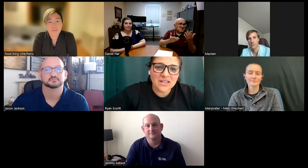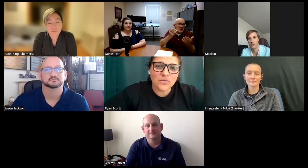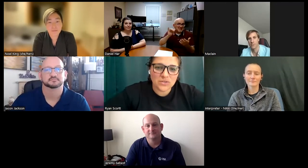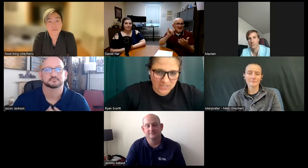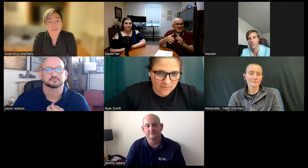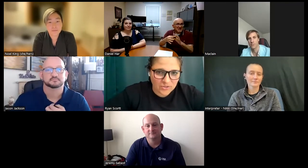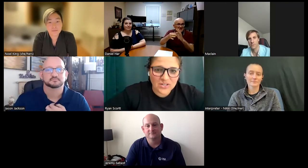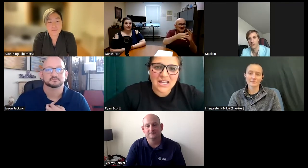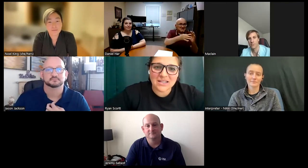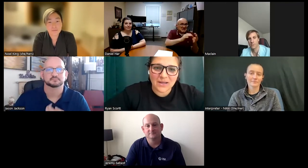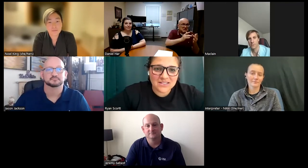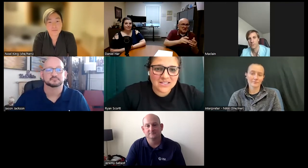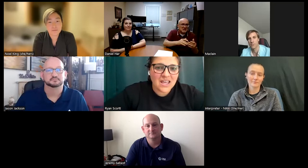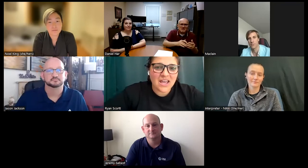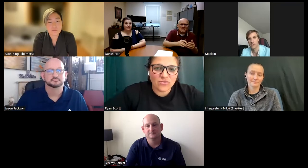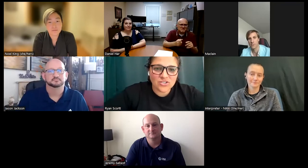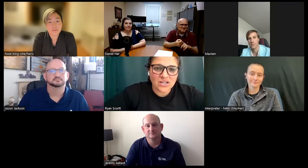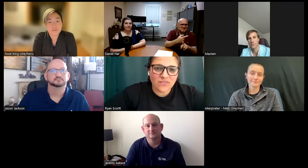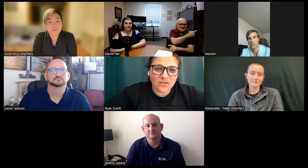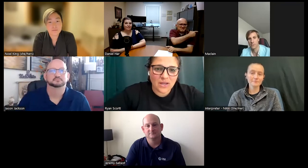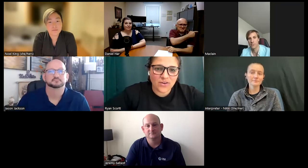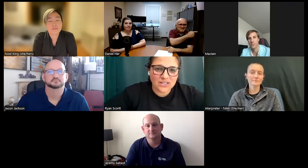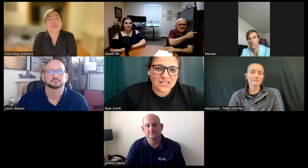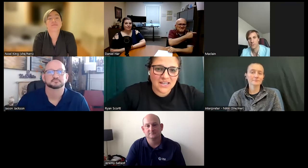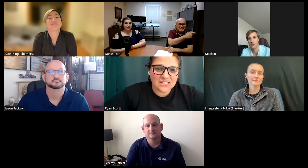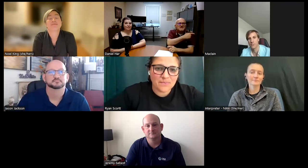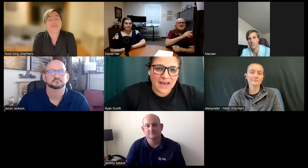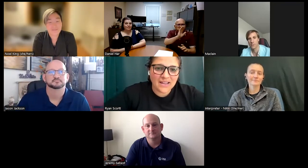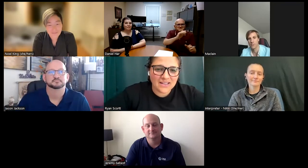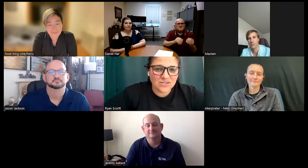kept learning anyways and really tried to find a way for it to connect back and